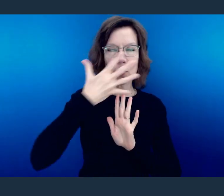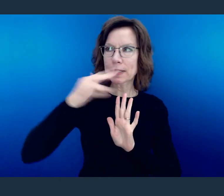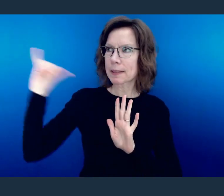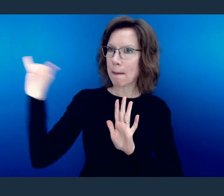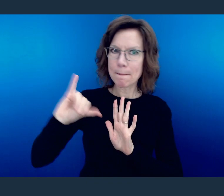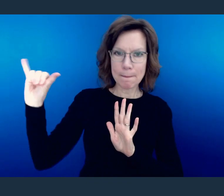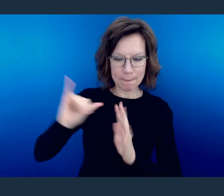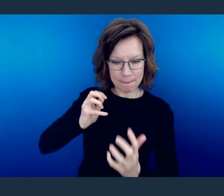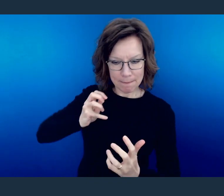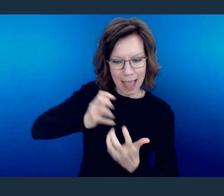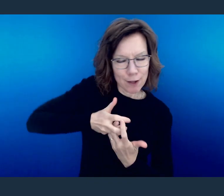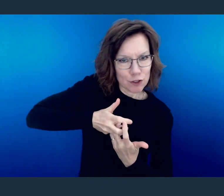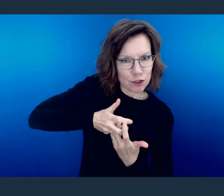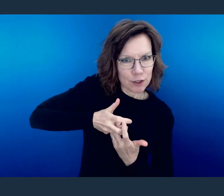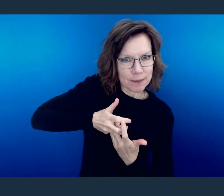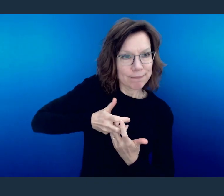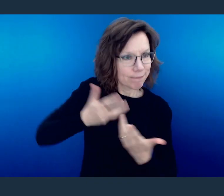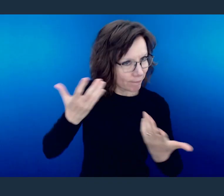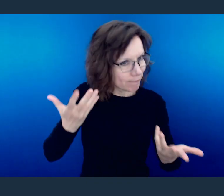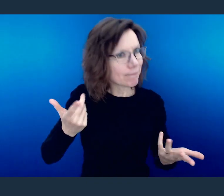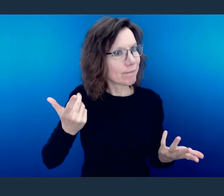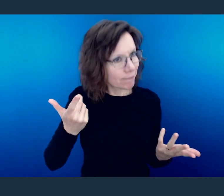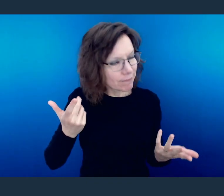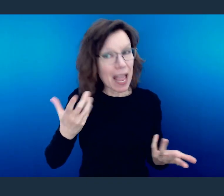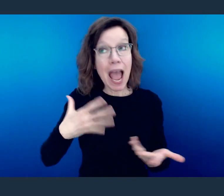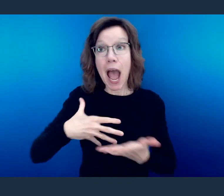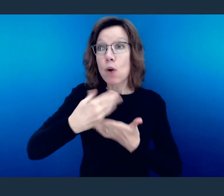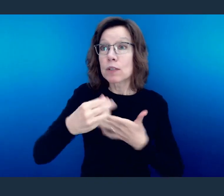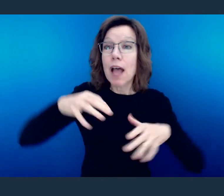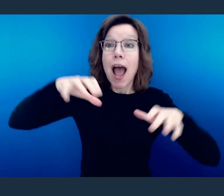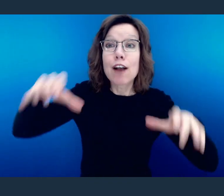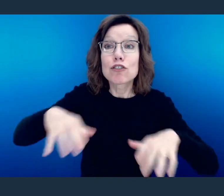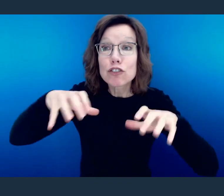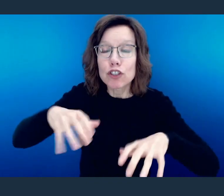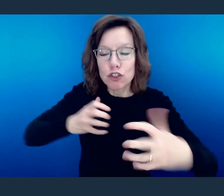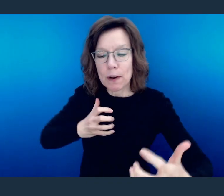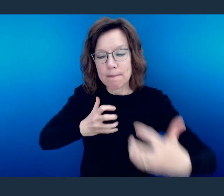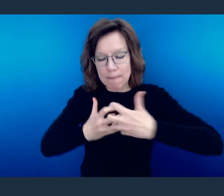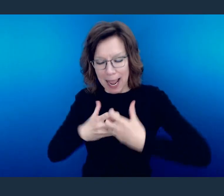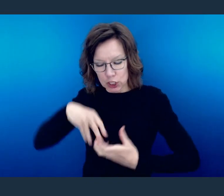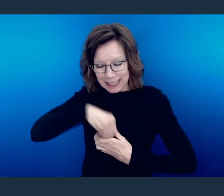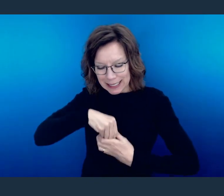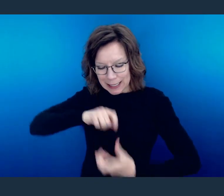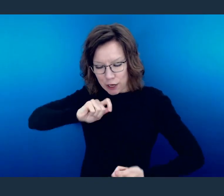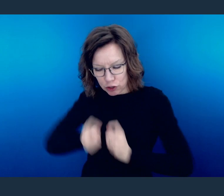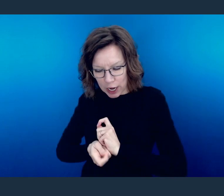What that's saying is, let what's going on on the outside of you reflect the change that's already happened on the inside of you.